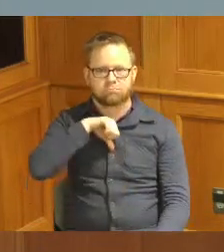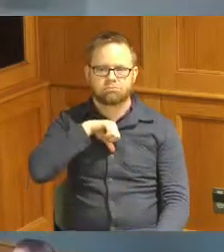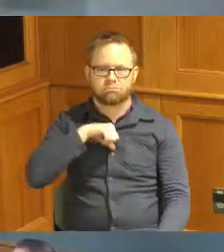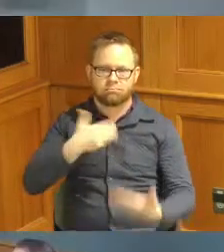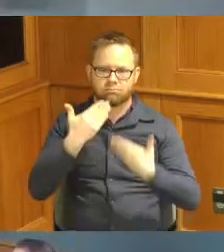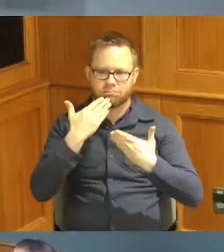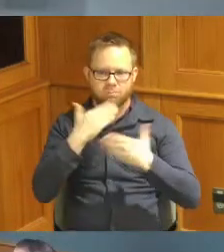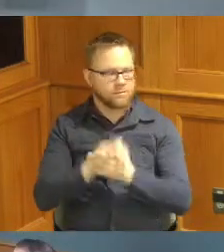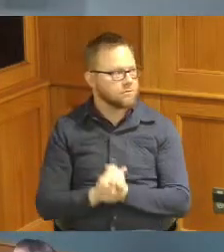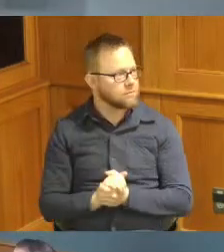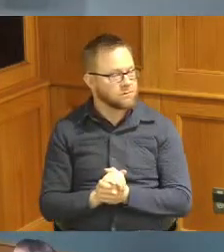you come around take a photo